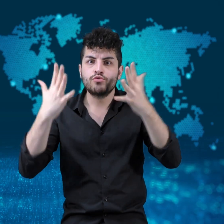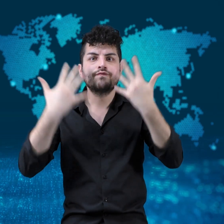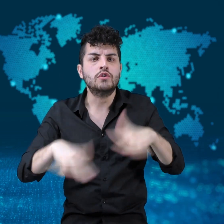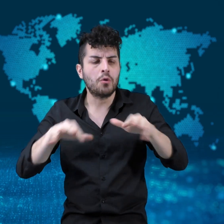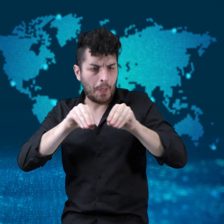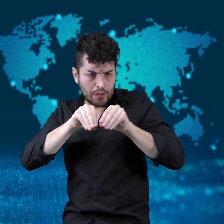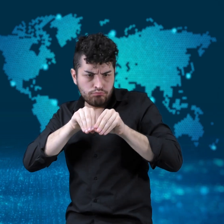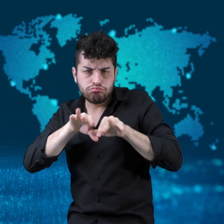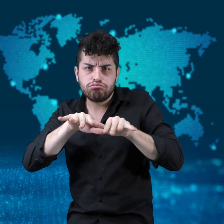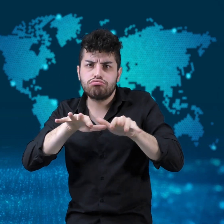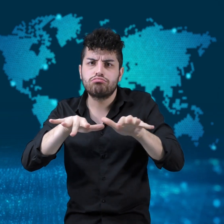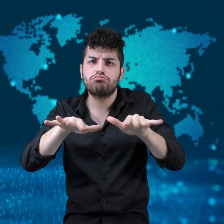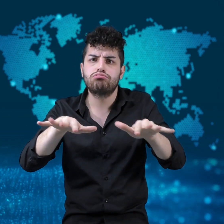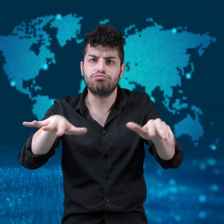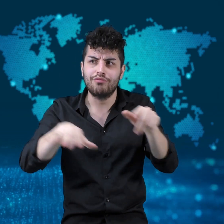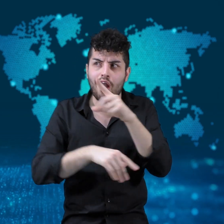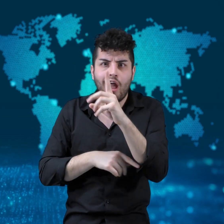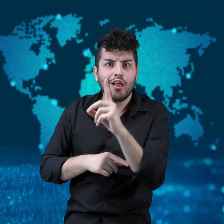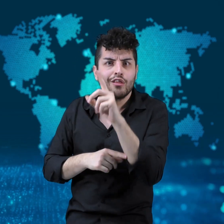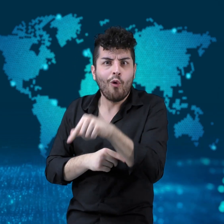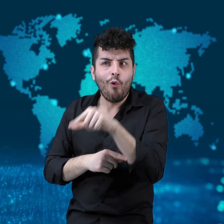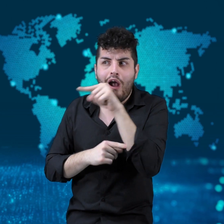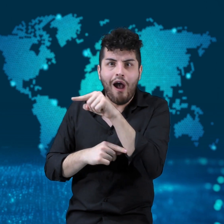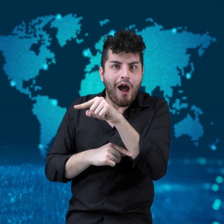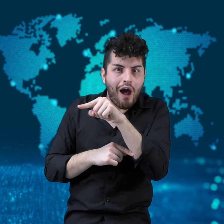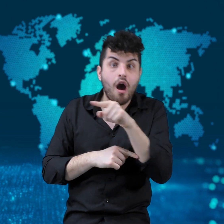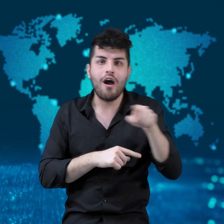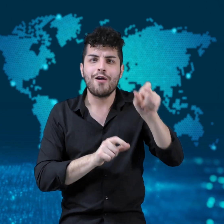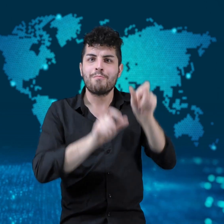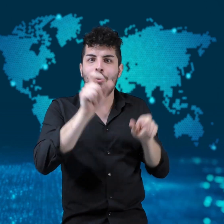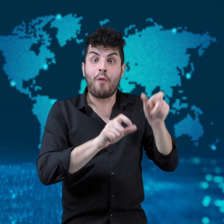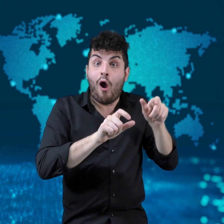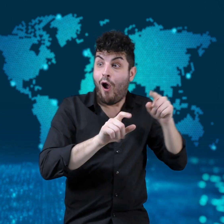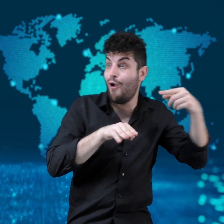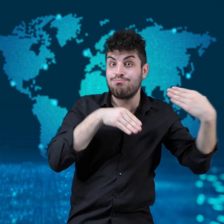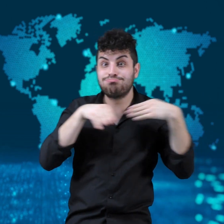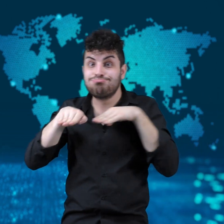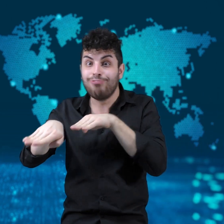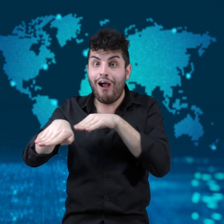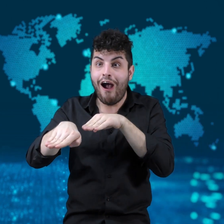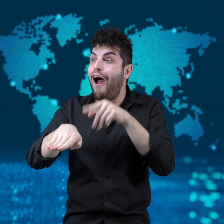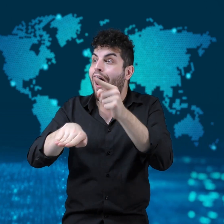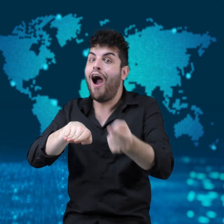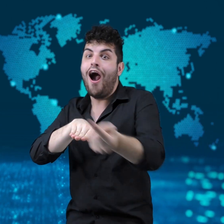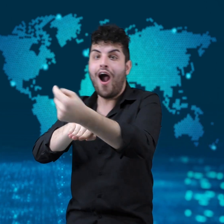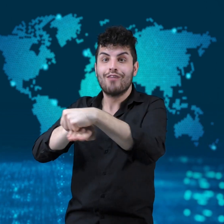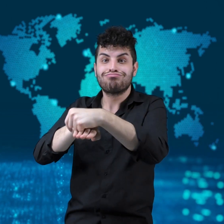but she had never seen so many people participate.